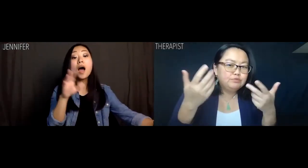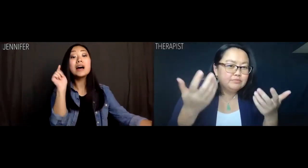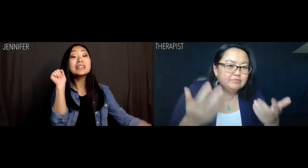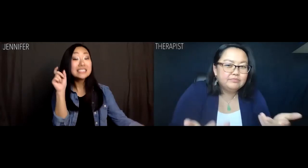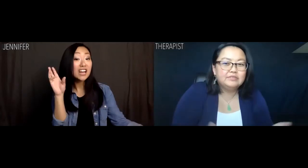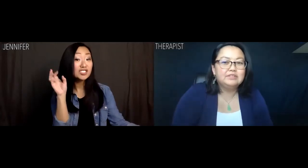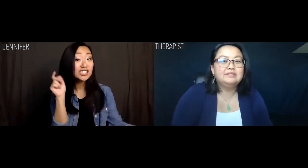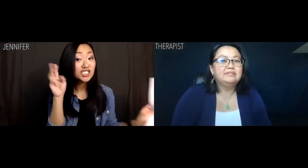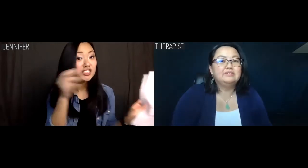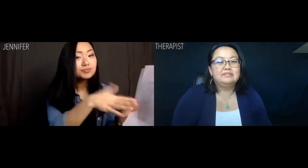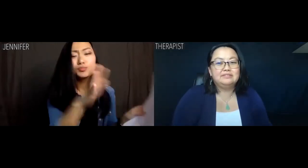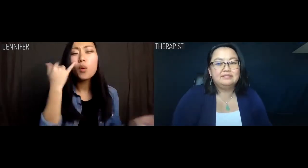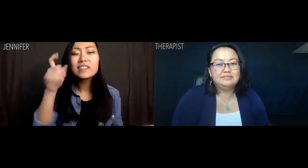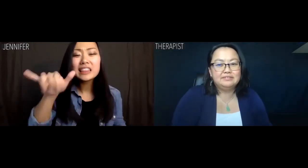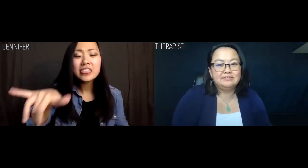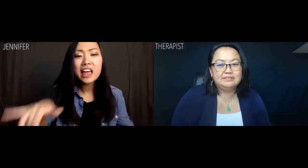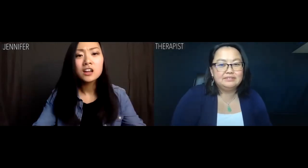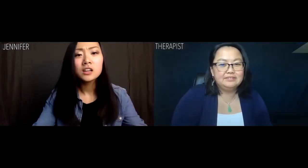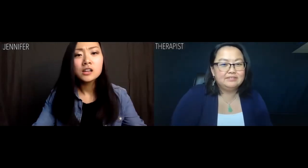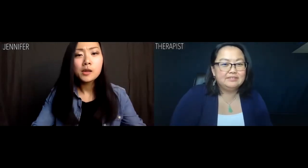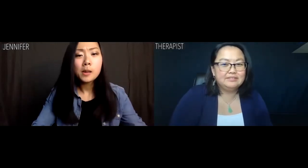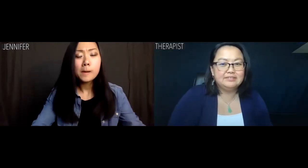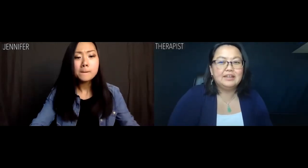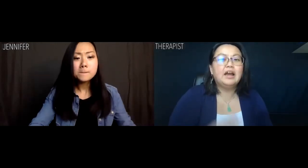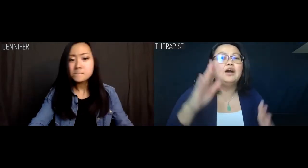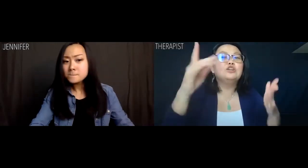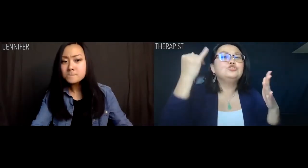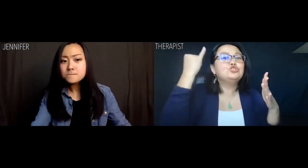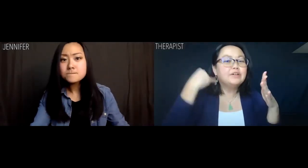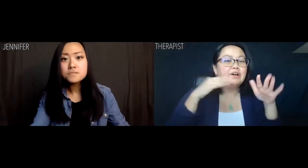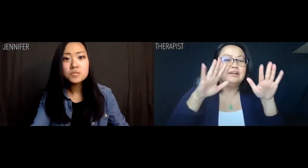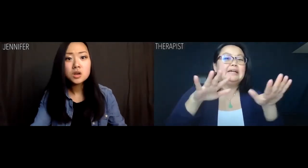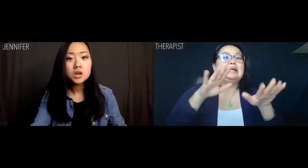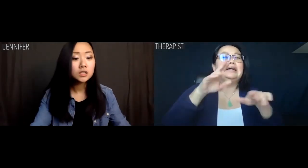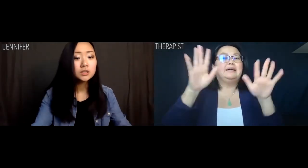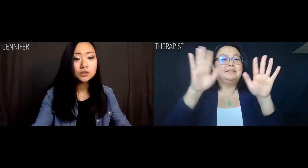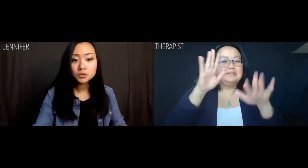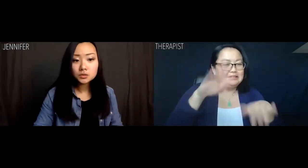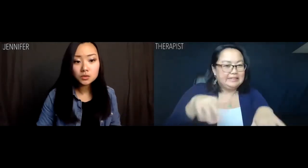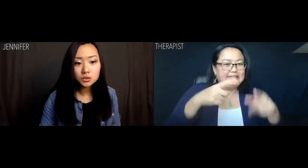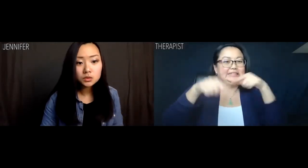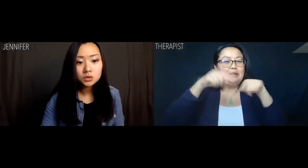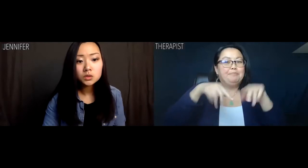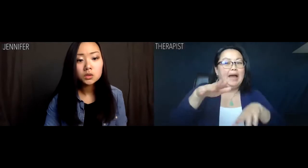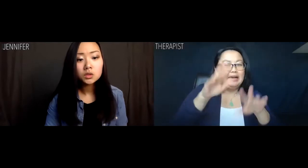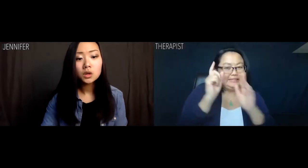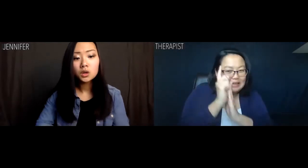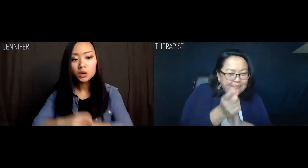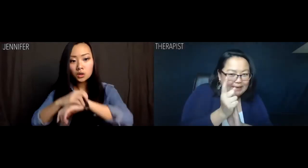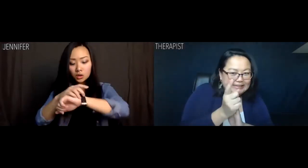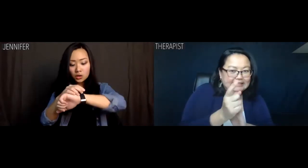Jennifer: These are my tax returns. I don't know if you need that. Therapist: Jennifer, let's step back for a minute.